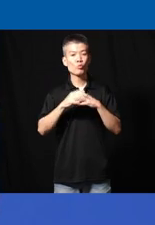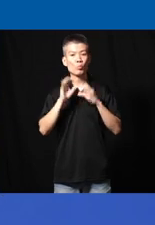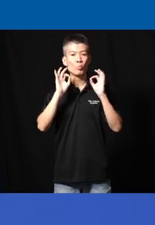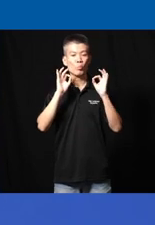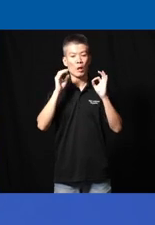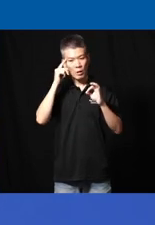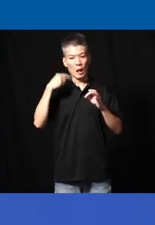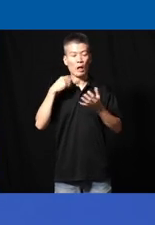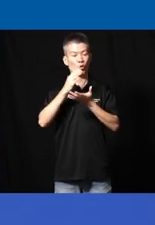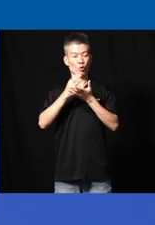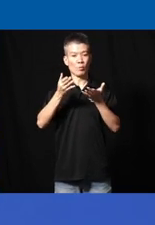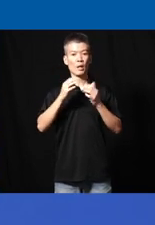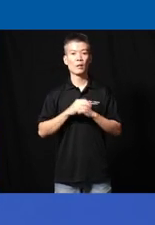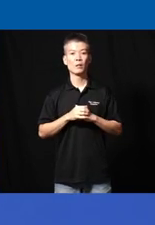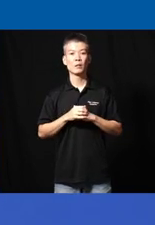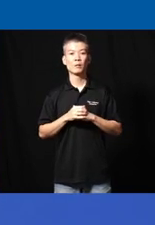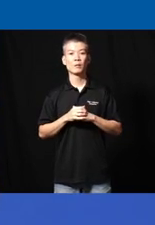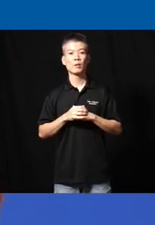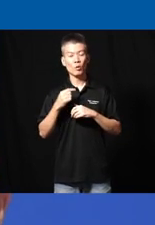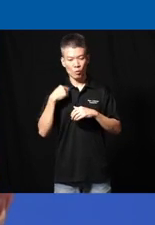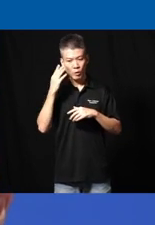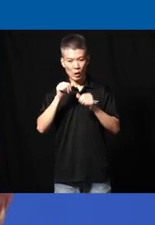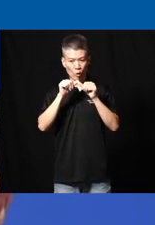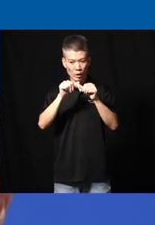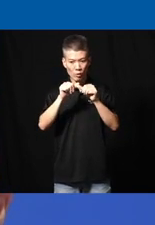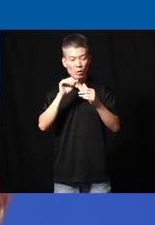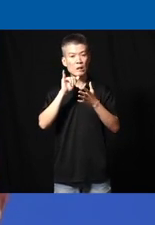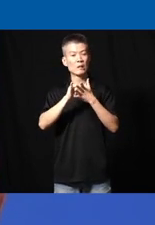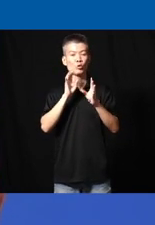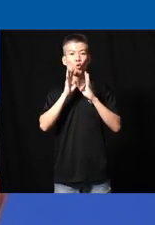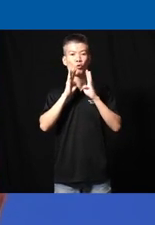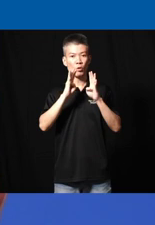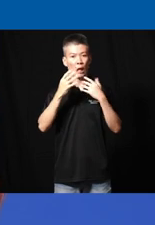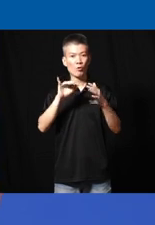I think I'll stop there and uh we'll can continue the uh the conversation afterwards thank you so